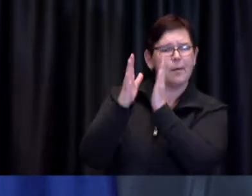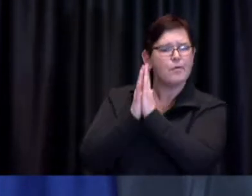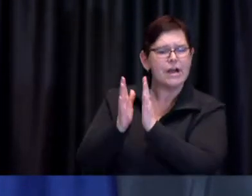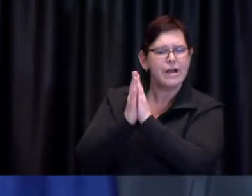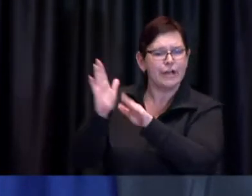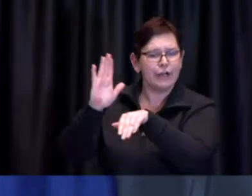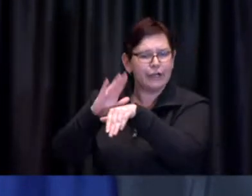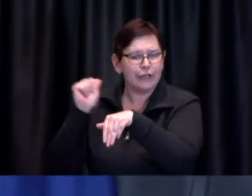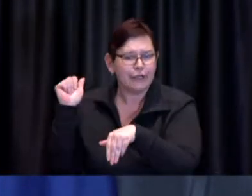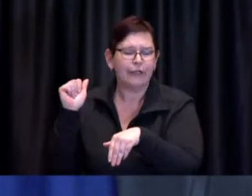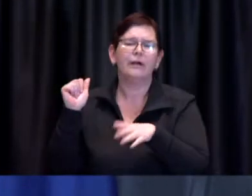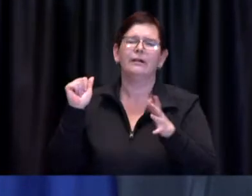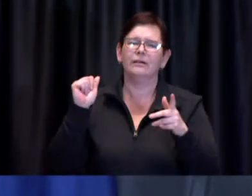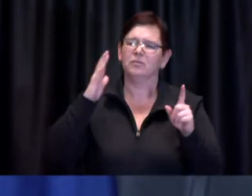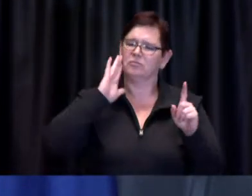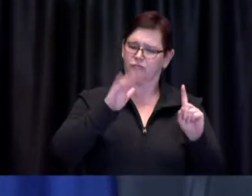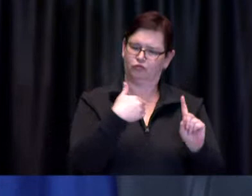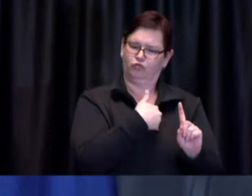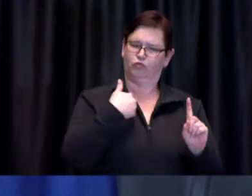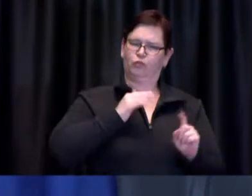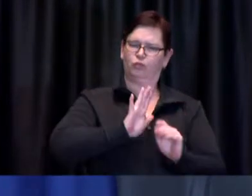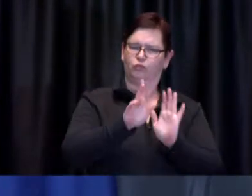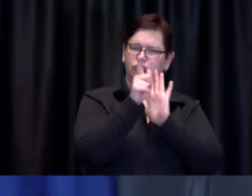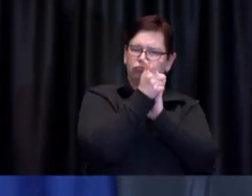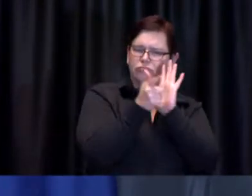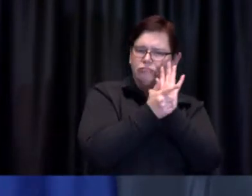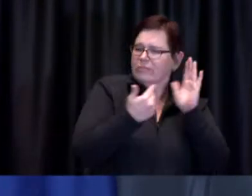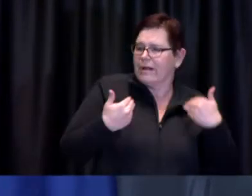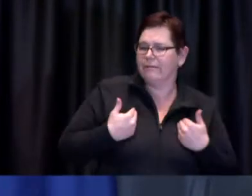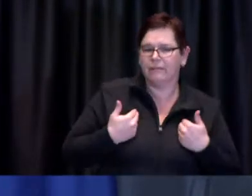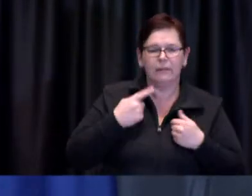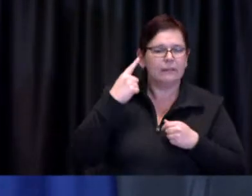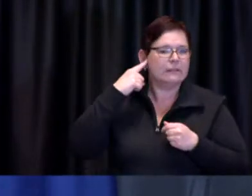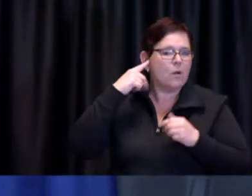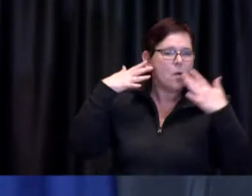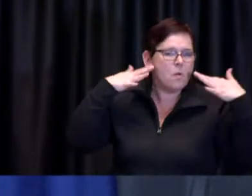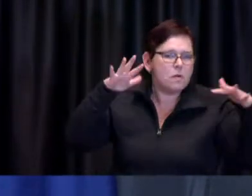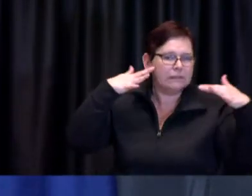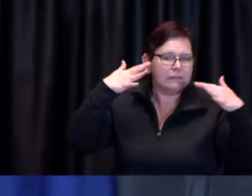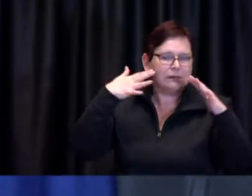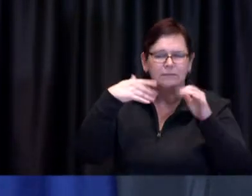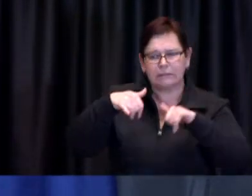and includes decibel limits and time restrictions for all kinds of amplified noise.